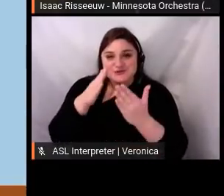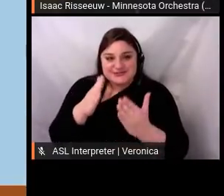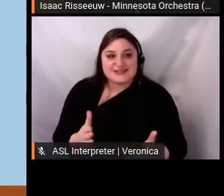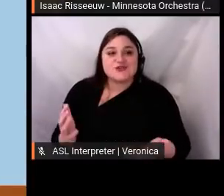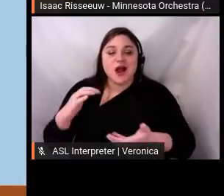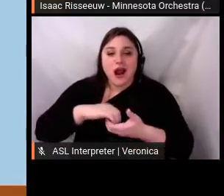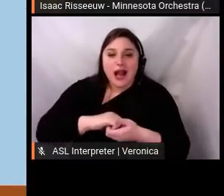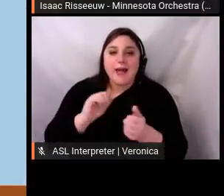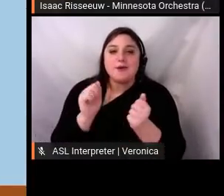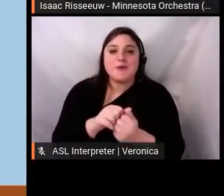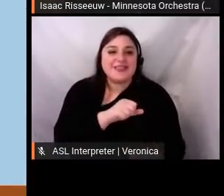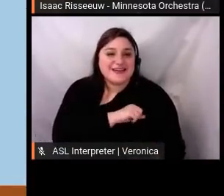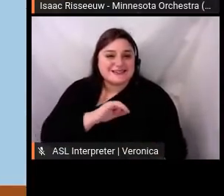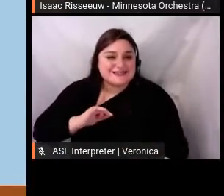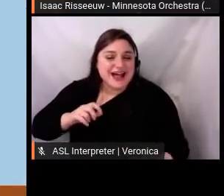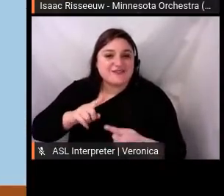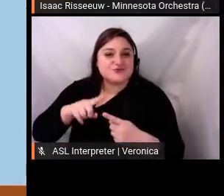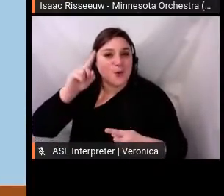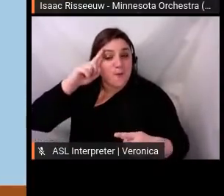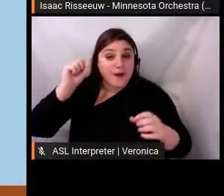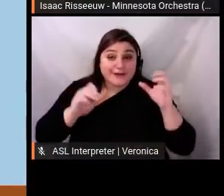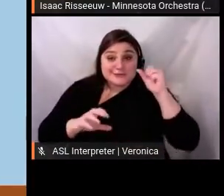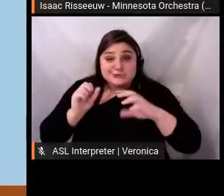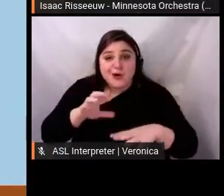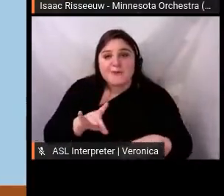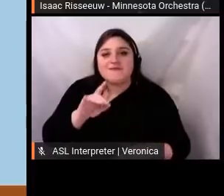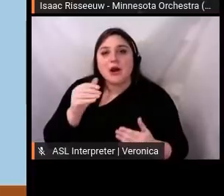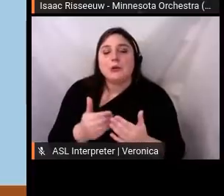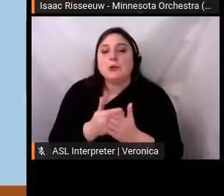to brainstorm and execute ideas that increase musician involvement in our